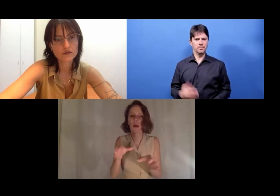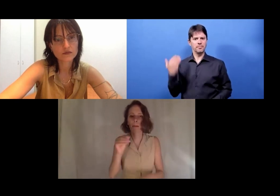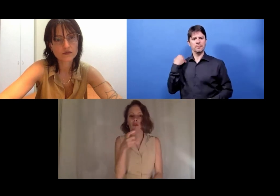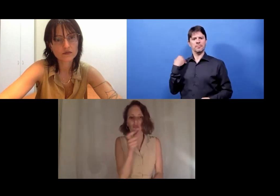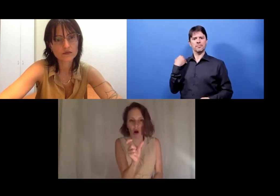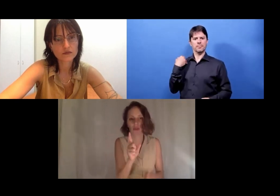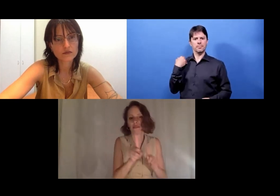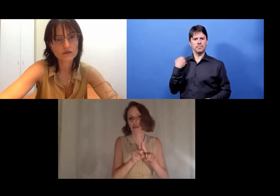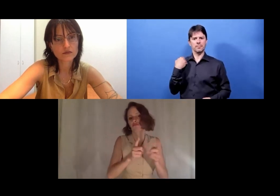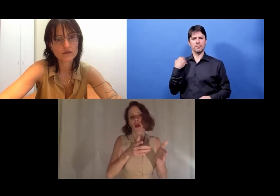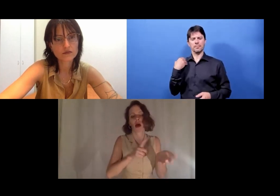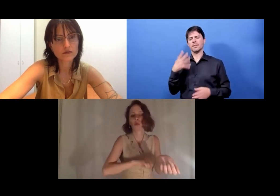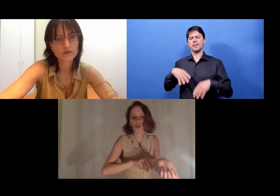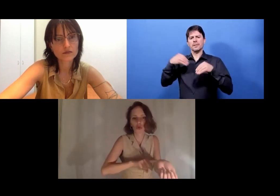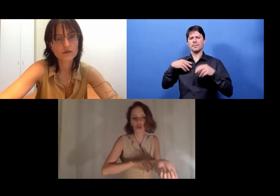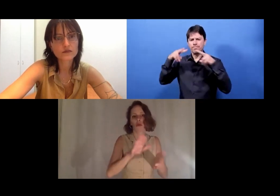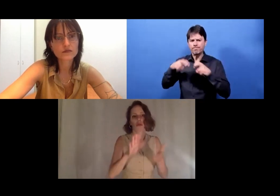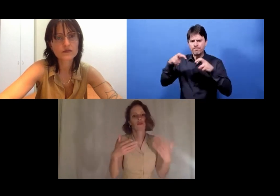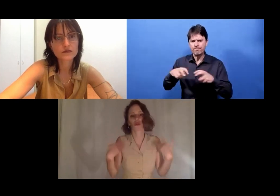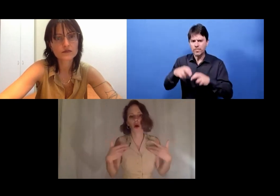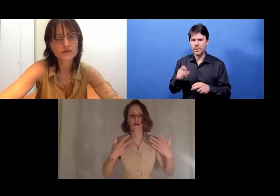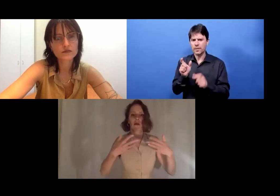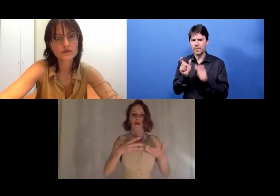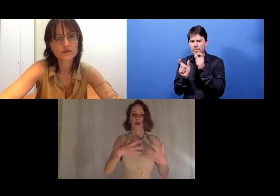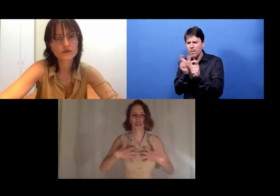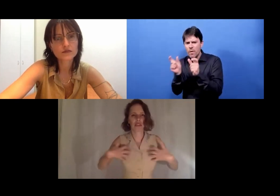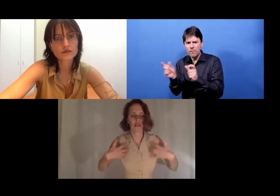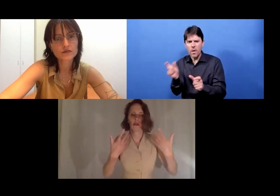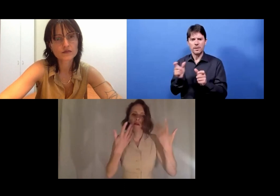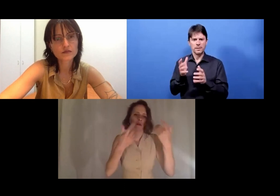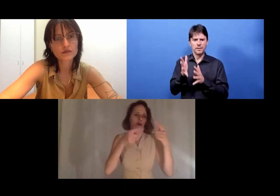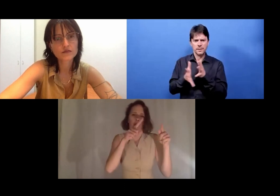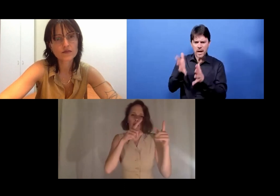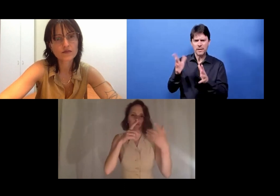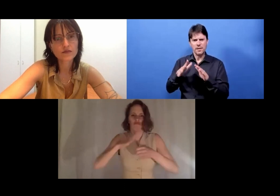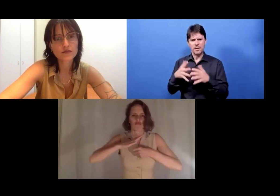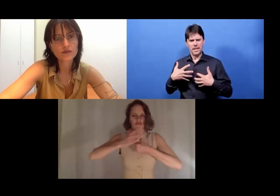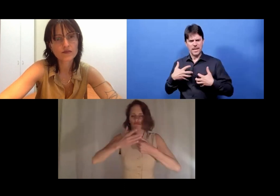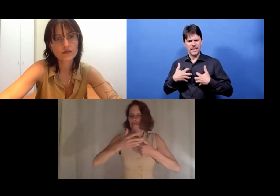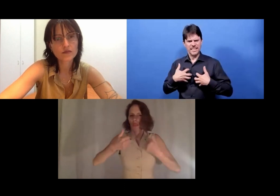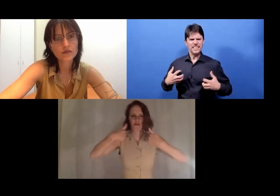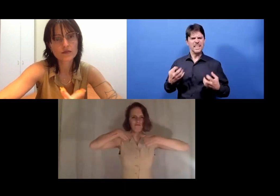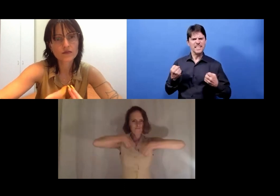There is wordplay. And there's such a thing as wordplay in sign.